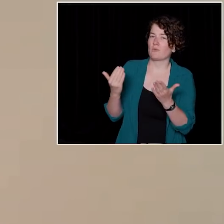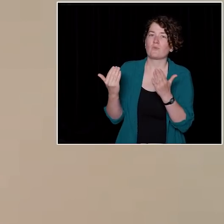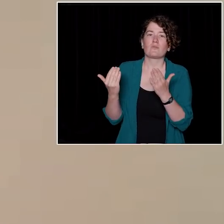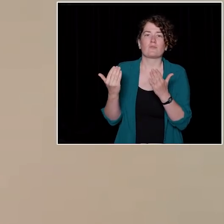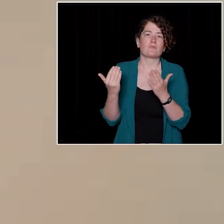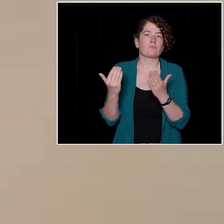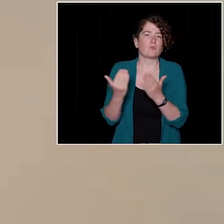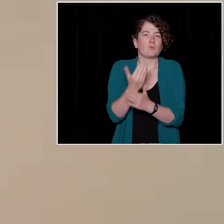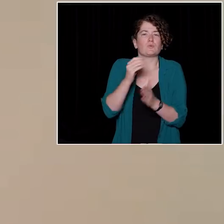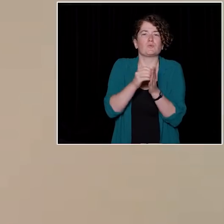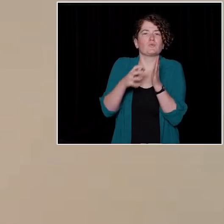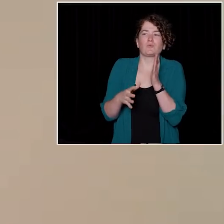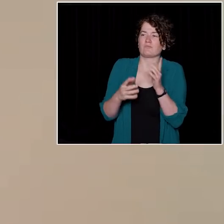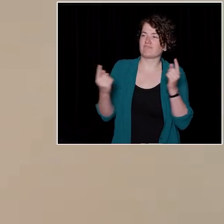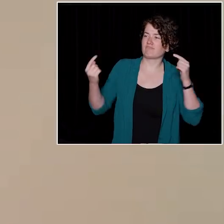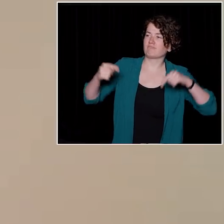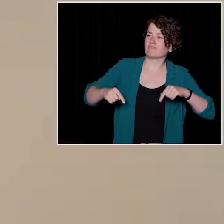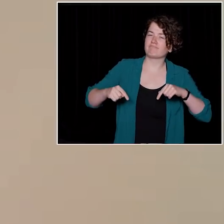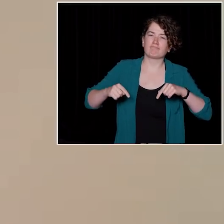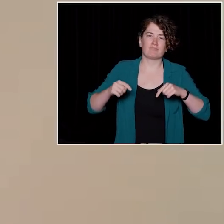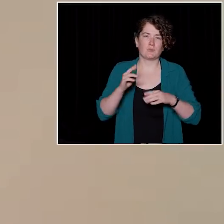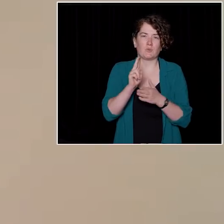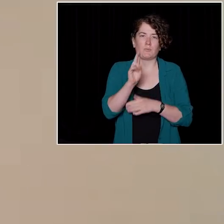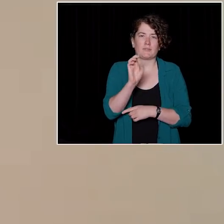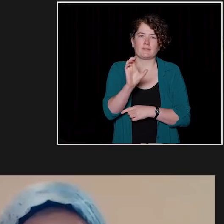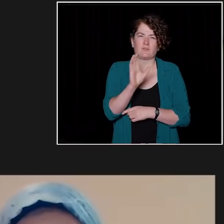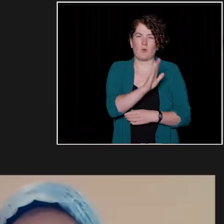who are attending university this fall being a UBC alumni yourself?